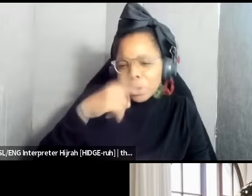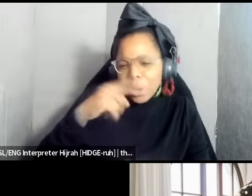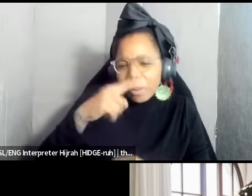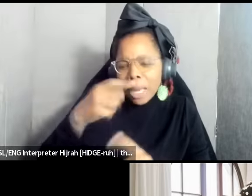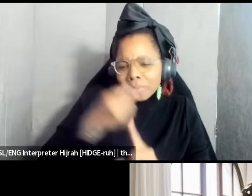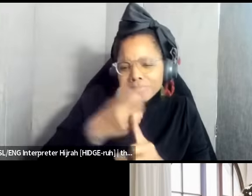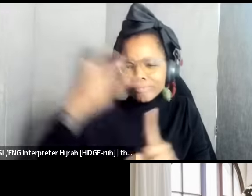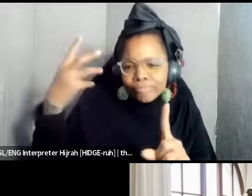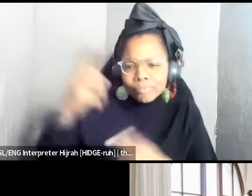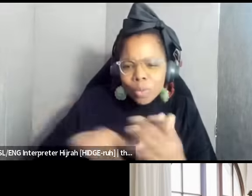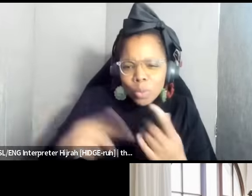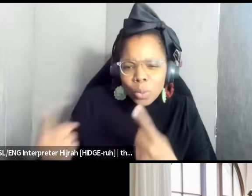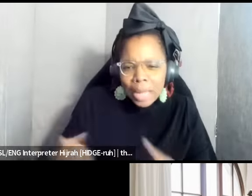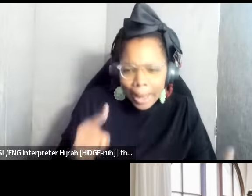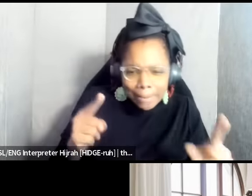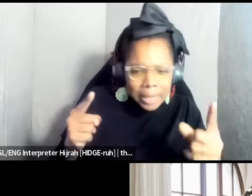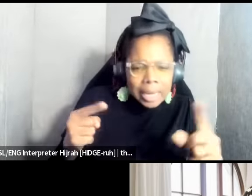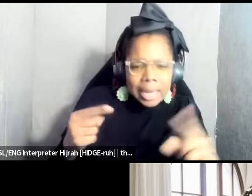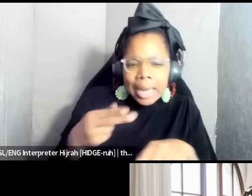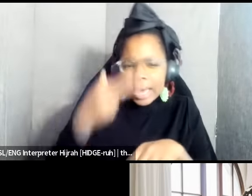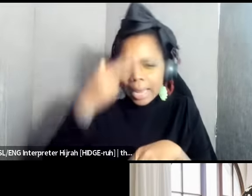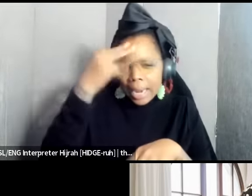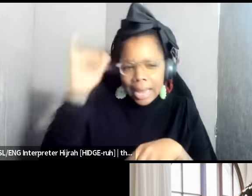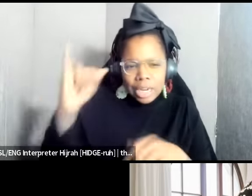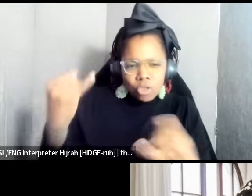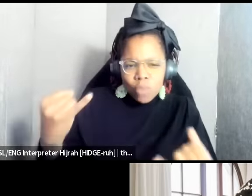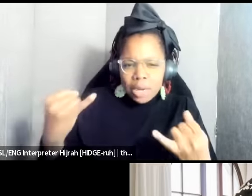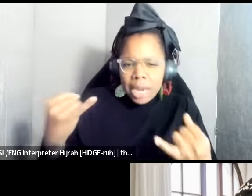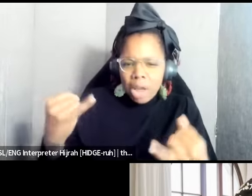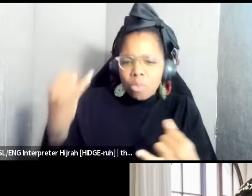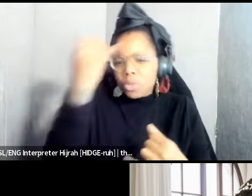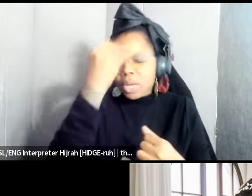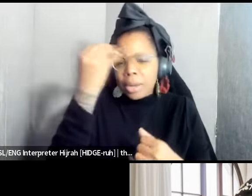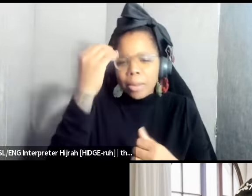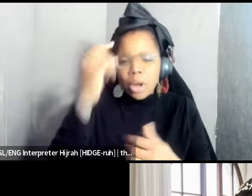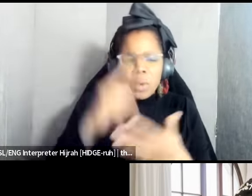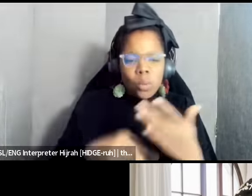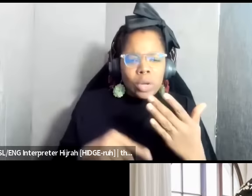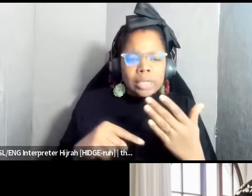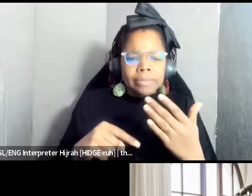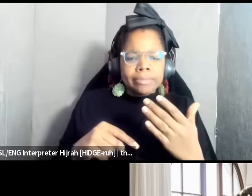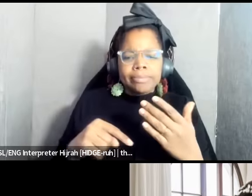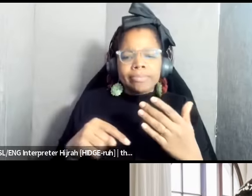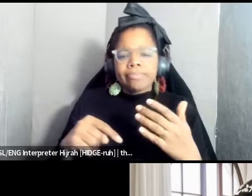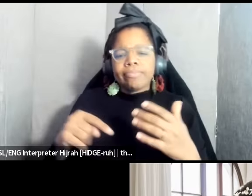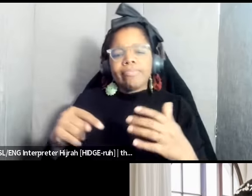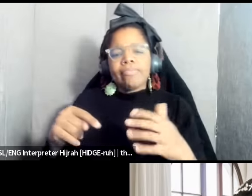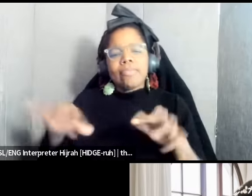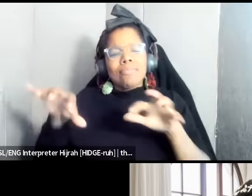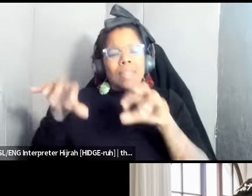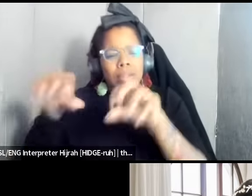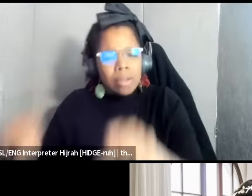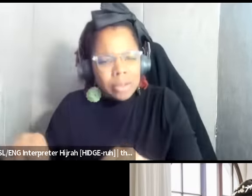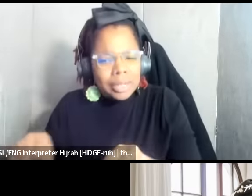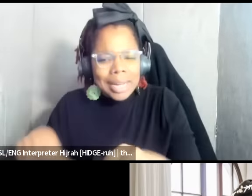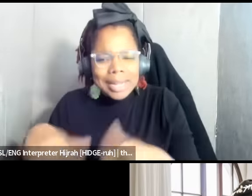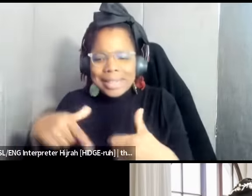happening in Haiti right now especially thinking about this you know colonization really this new